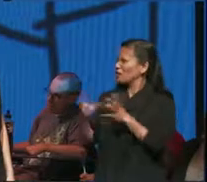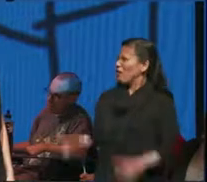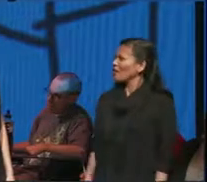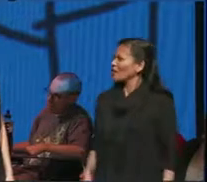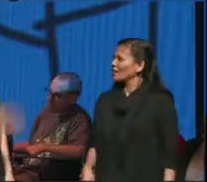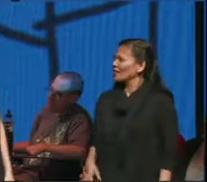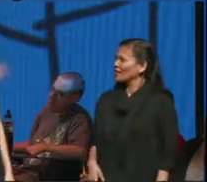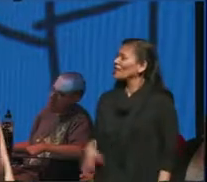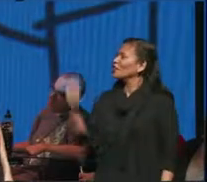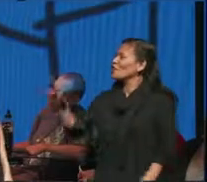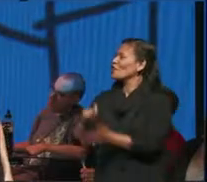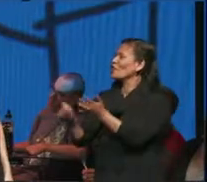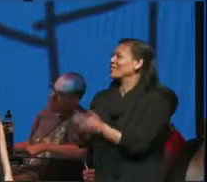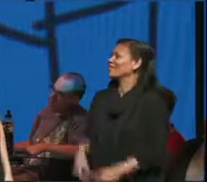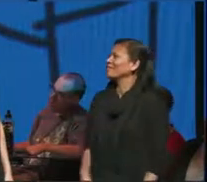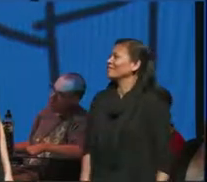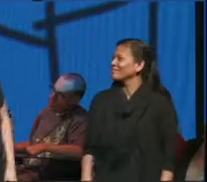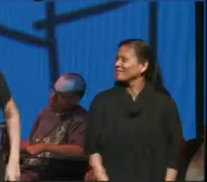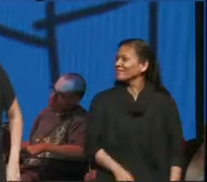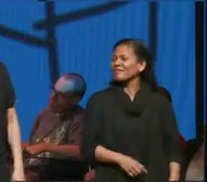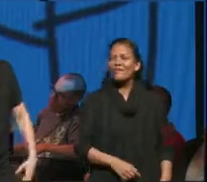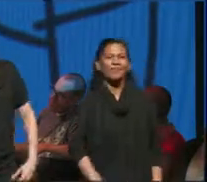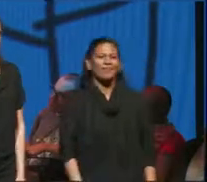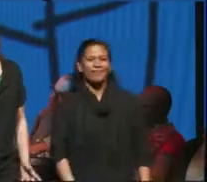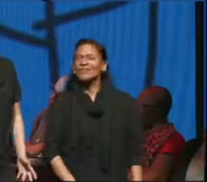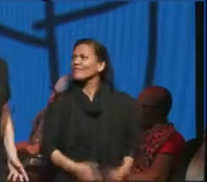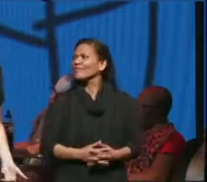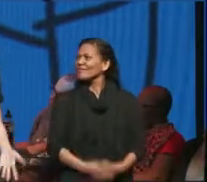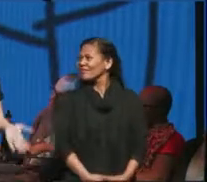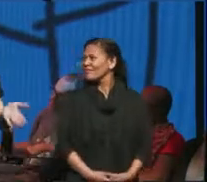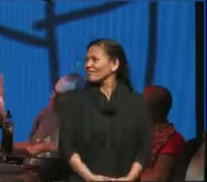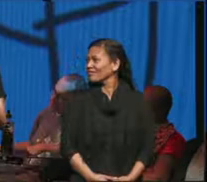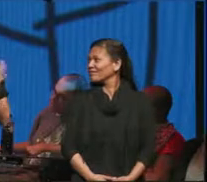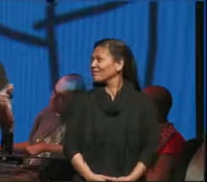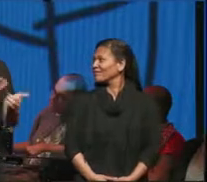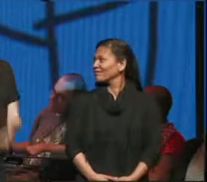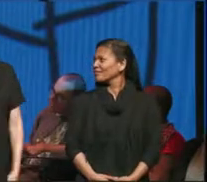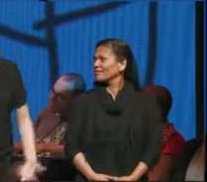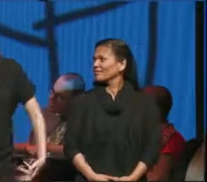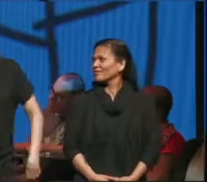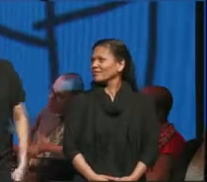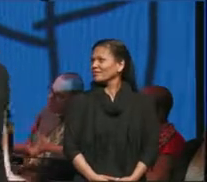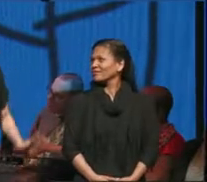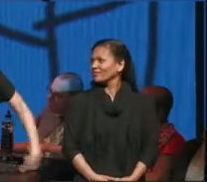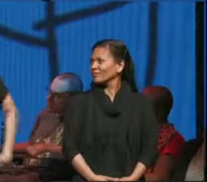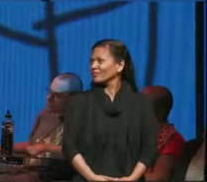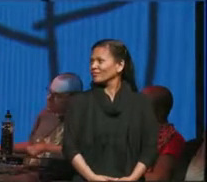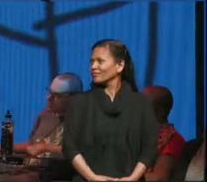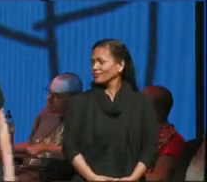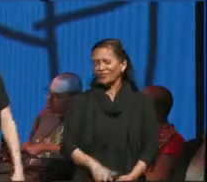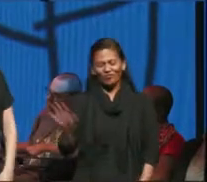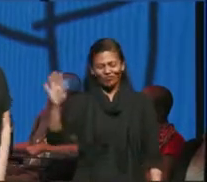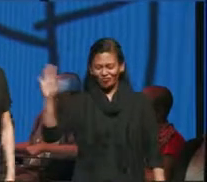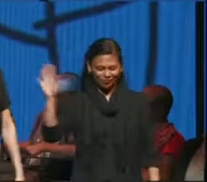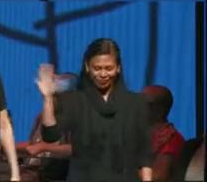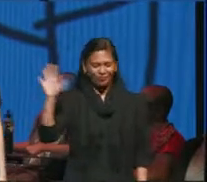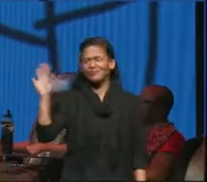notes well I needed to rewrite them anyway no no this does not mean I